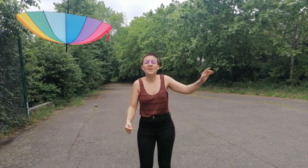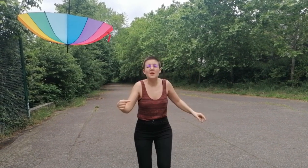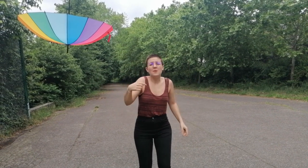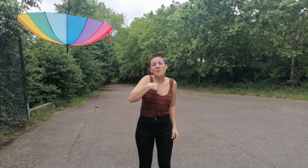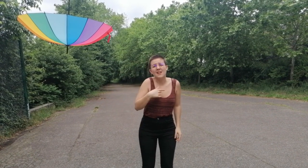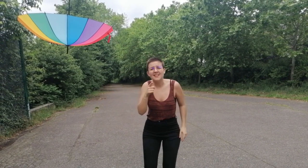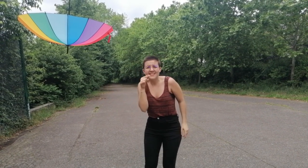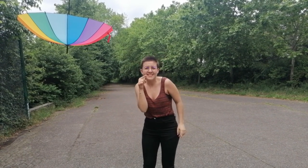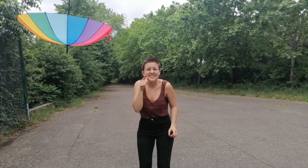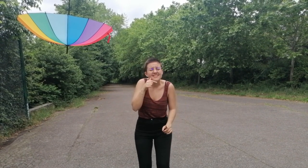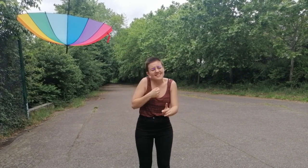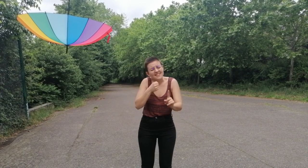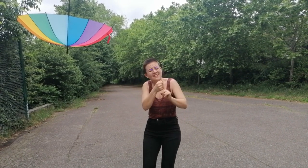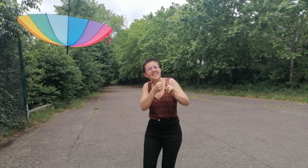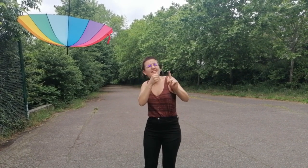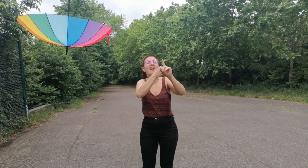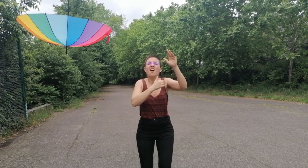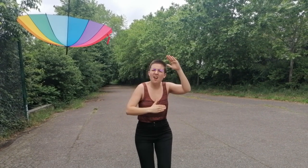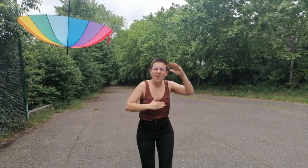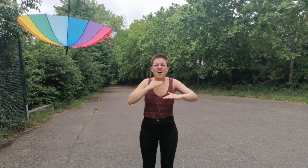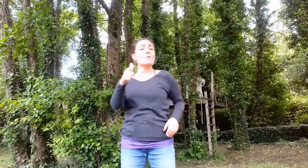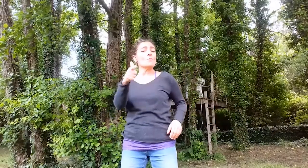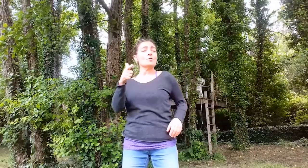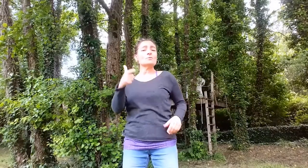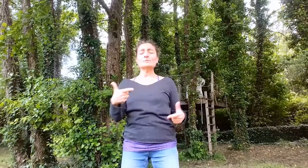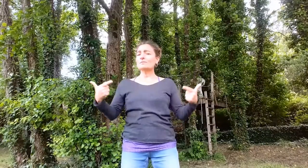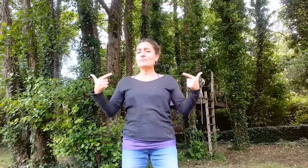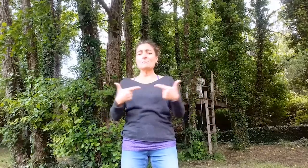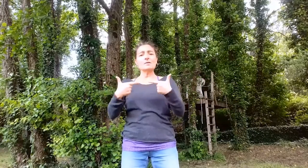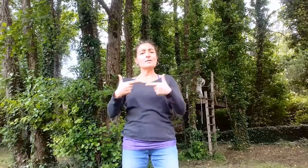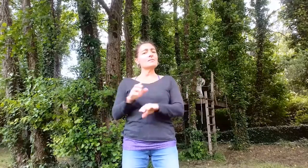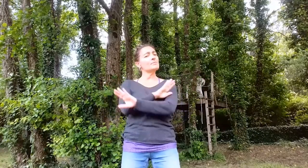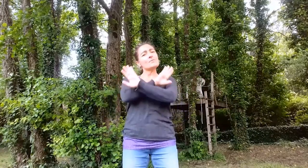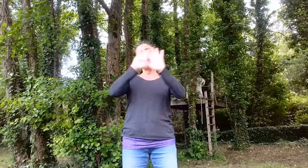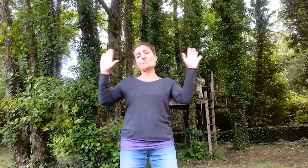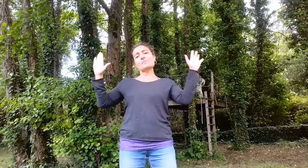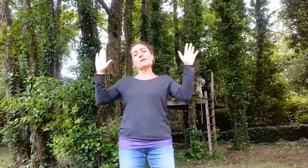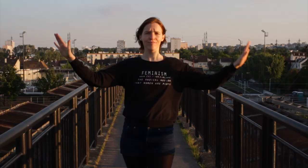I got no more fight left in me I don't want you to be my enemy